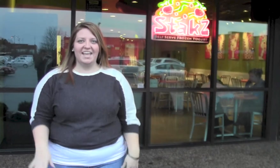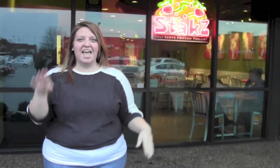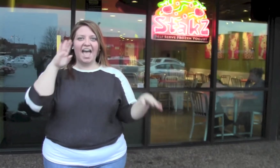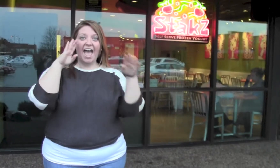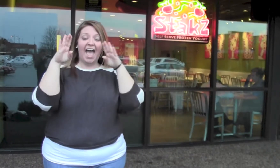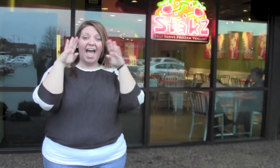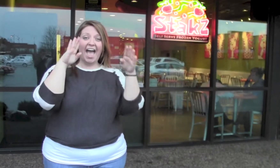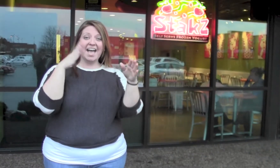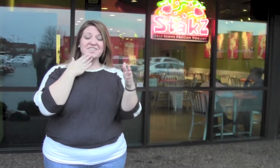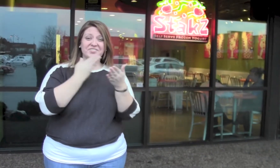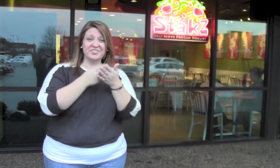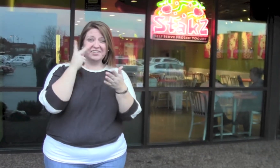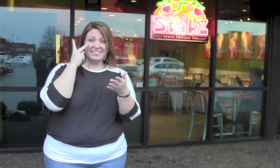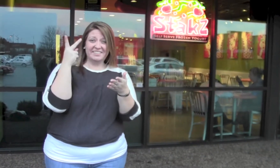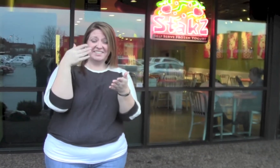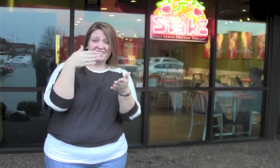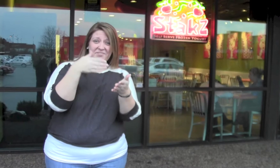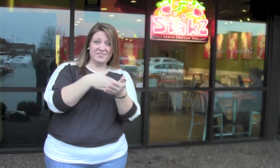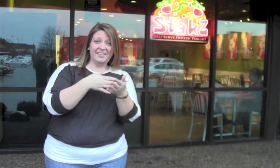Hello! It's good to see you again!